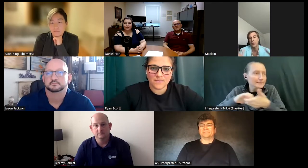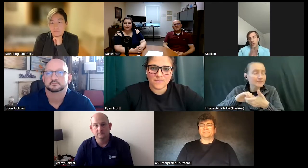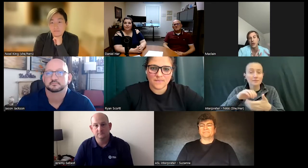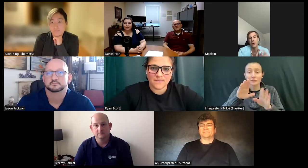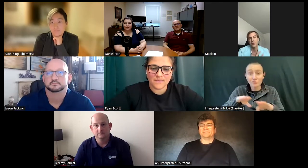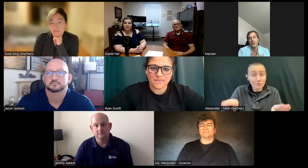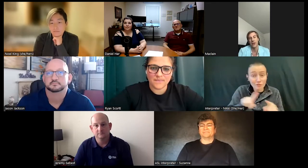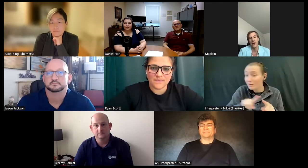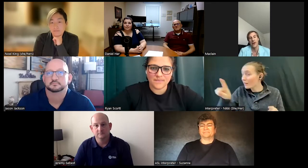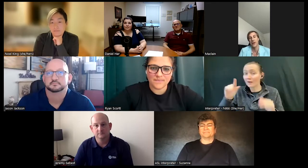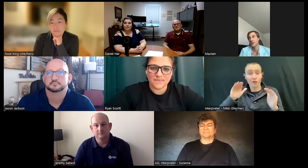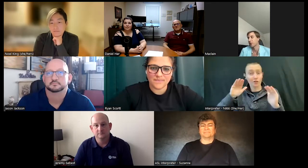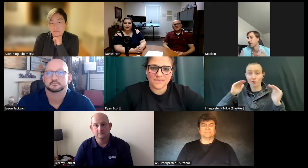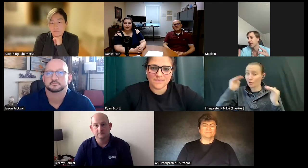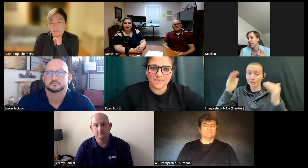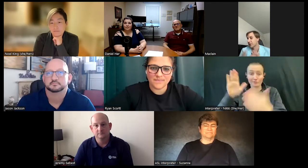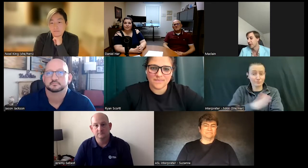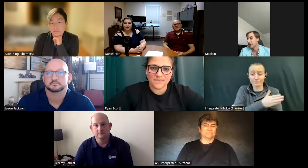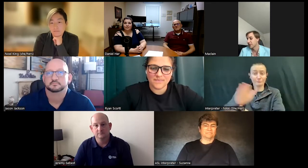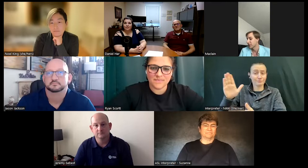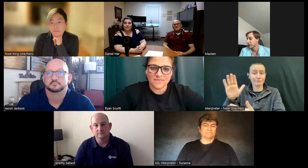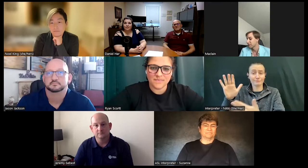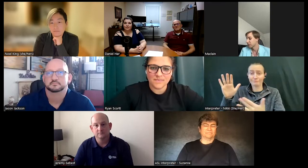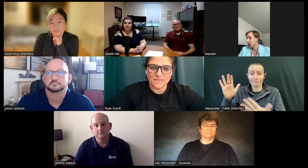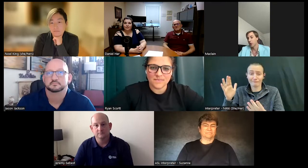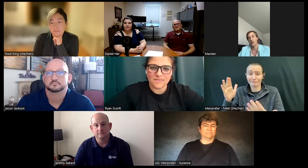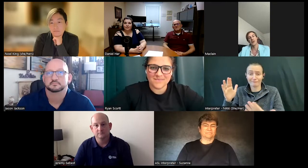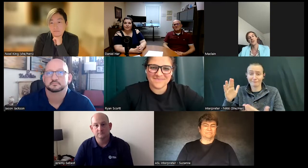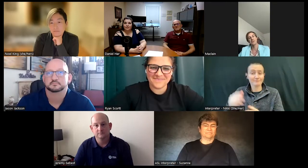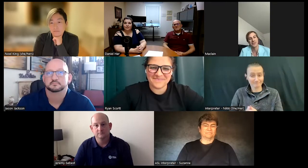all the way to adults. Different various things across all